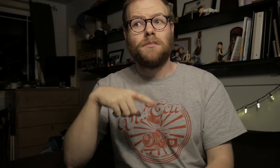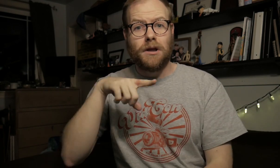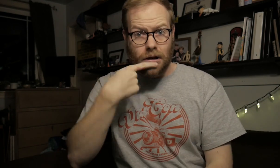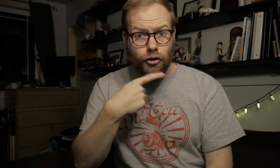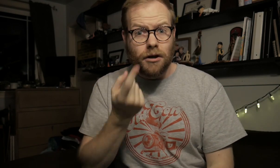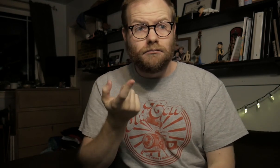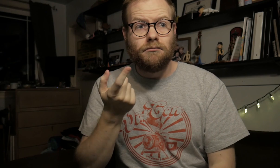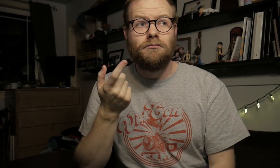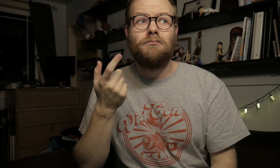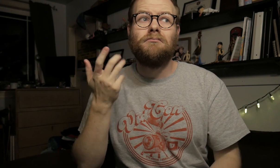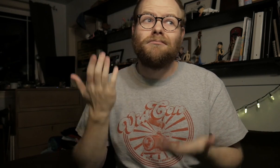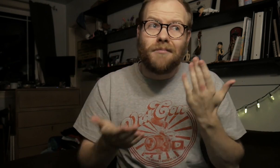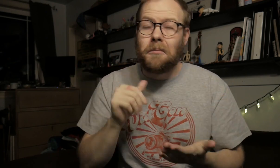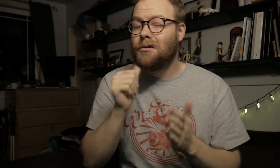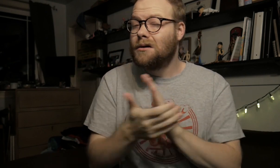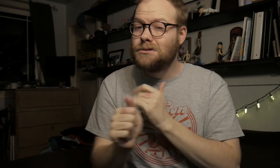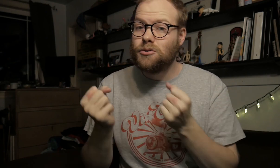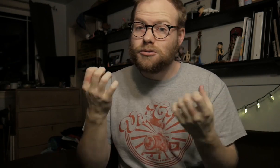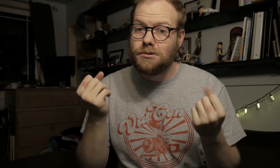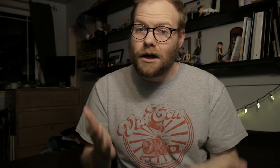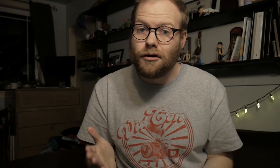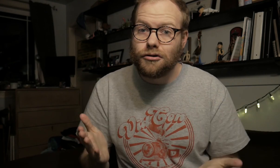are hearing, maybe not skilled signers.